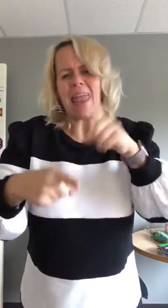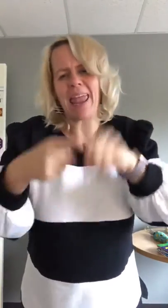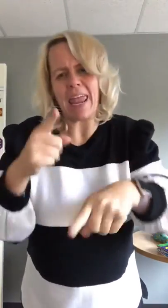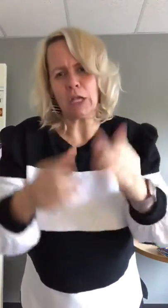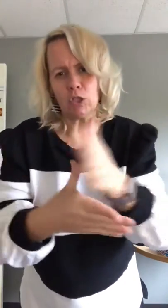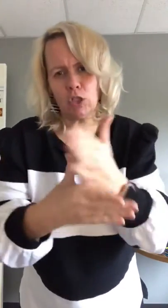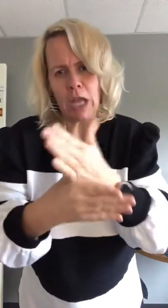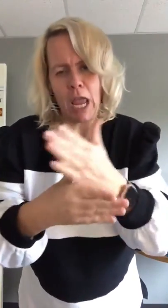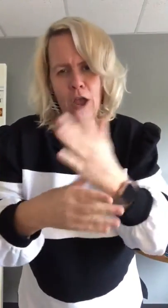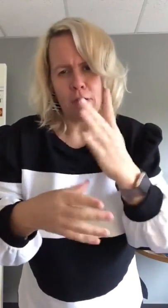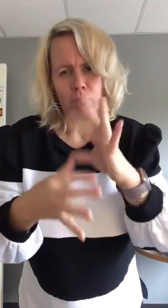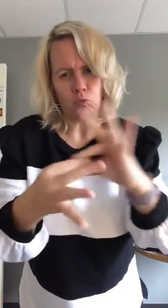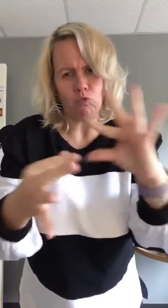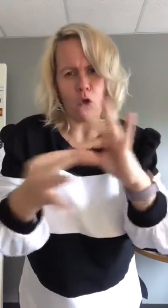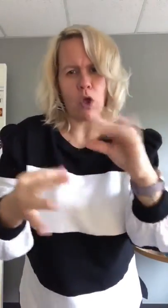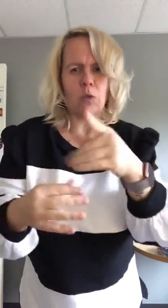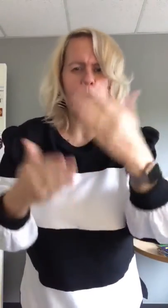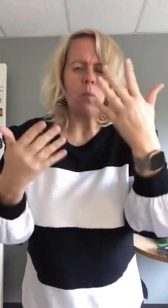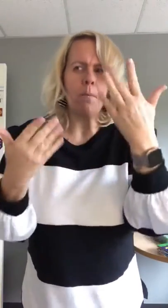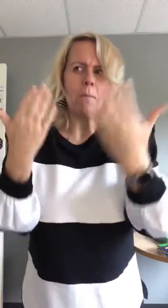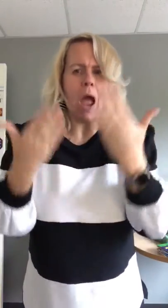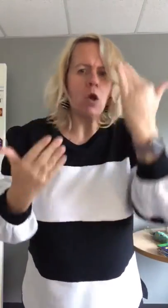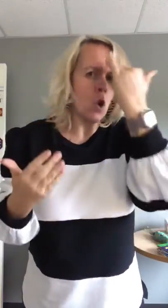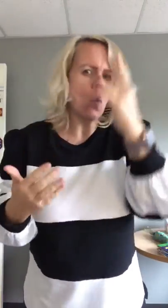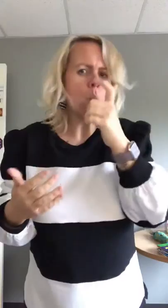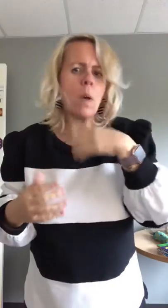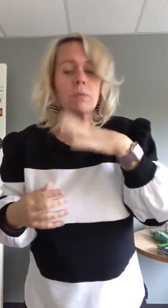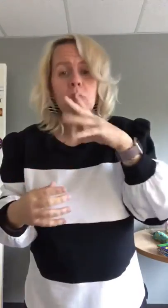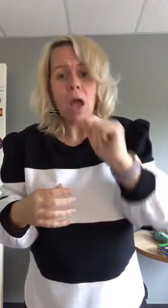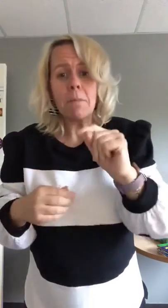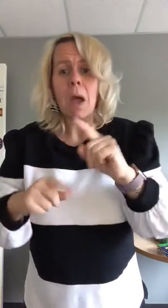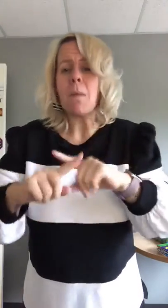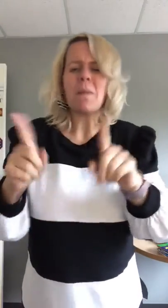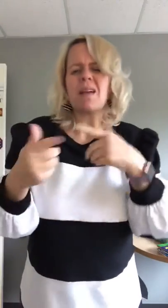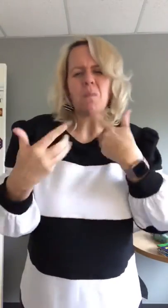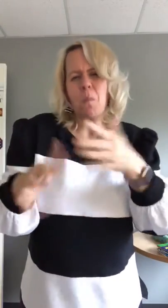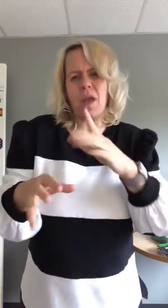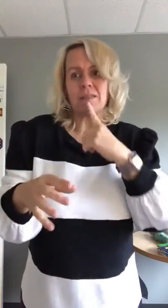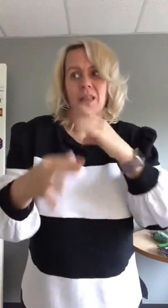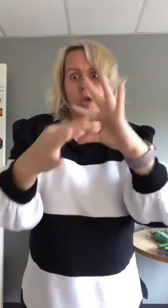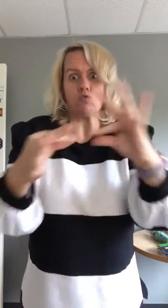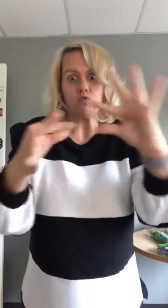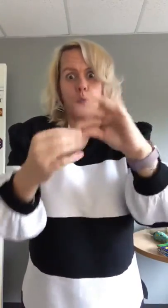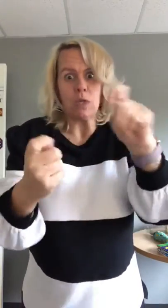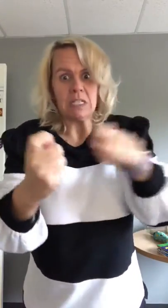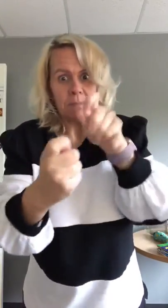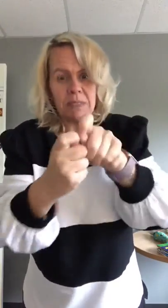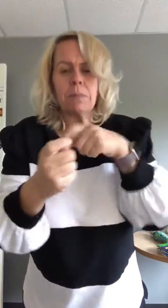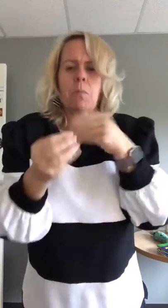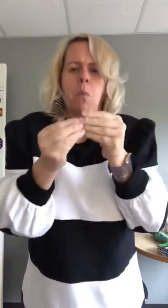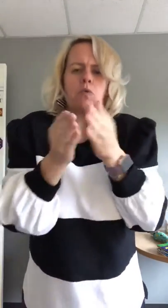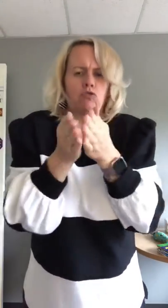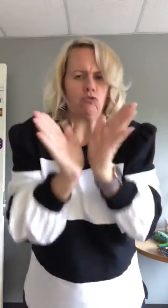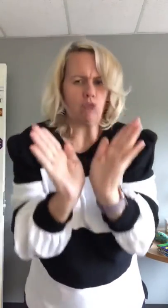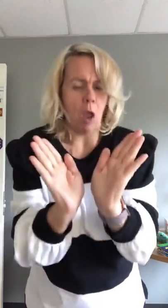I cannot share the story otherwise you may have known the person, so I can't disclose full details but I'm keeping it general.